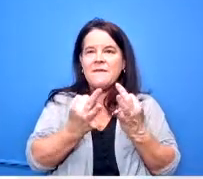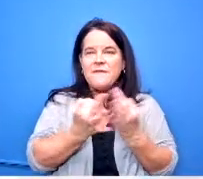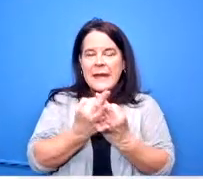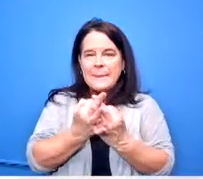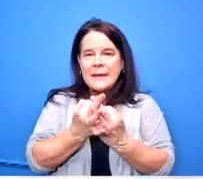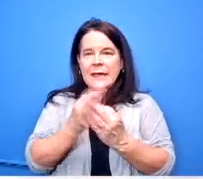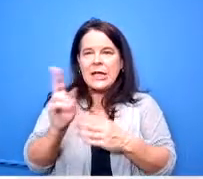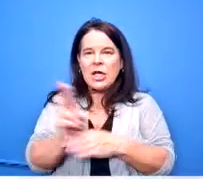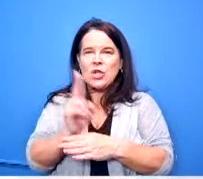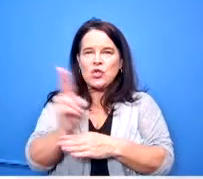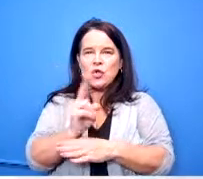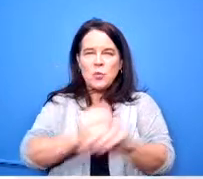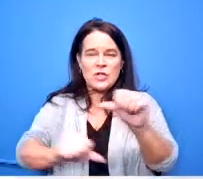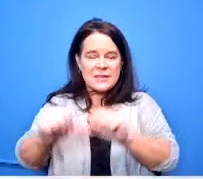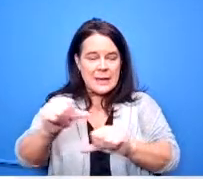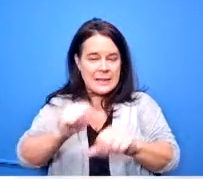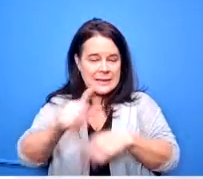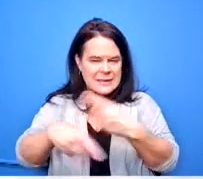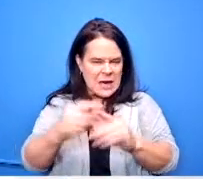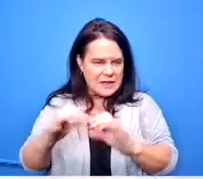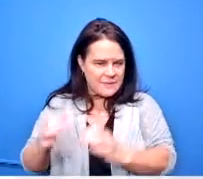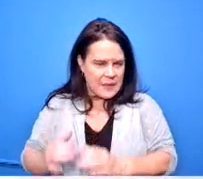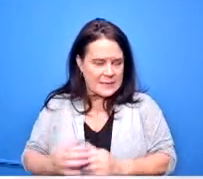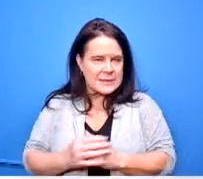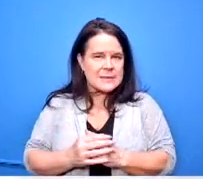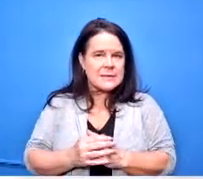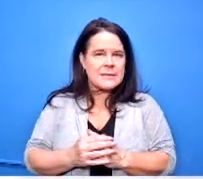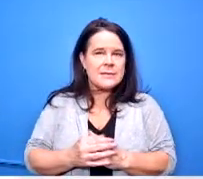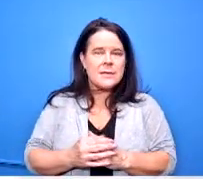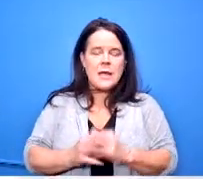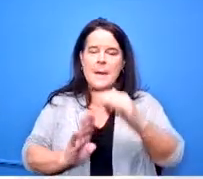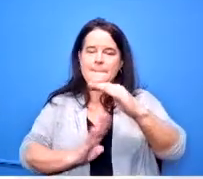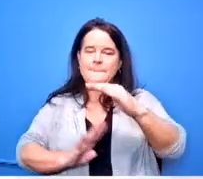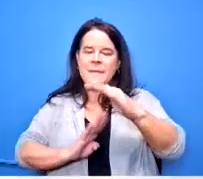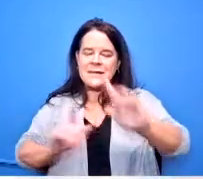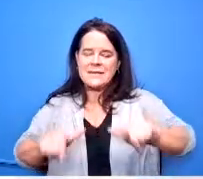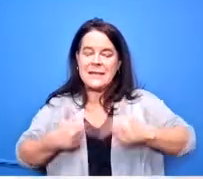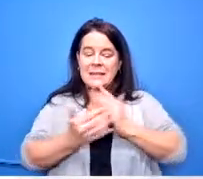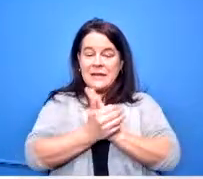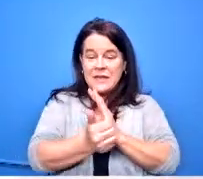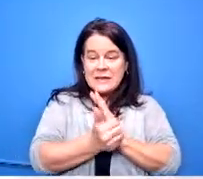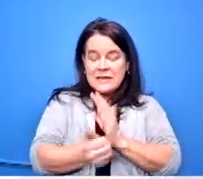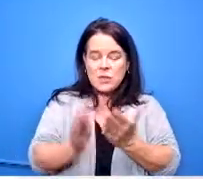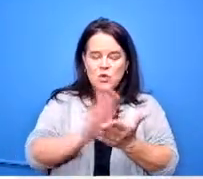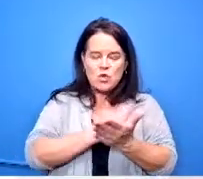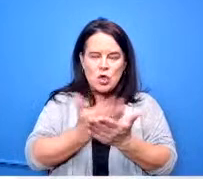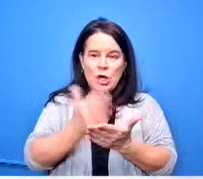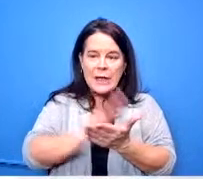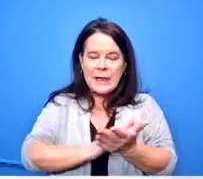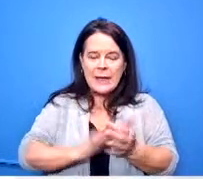type classes basic living skills cooking sewing personal finance